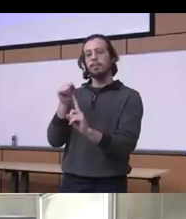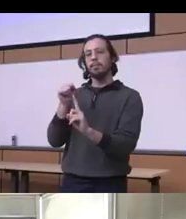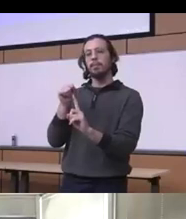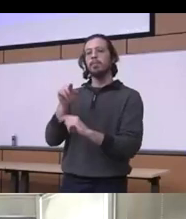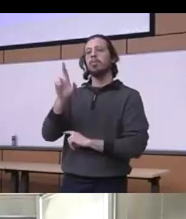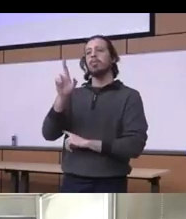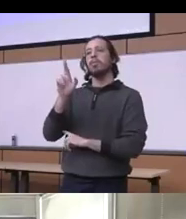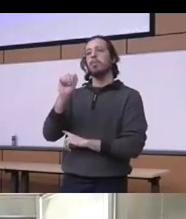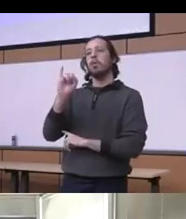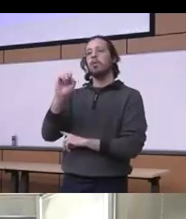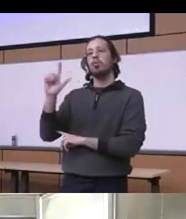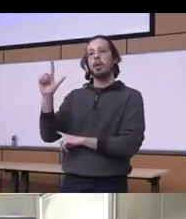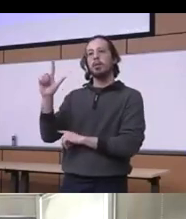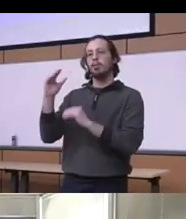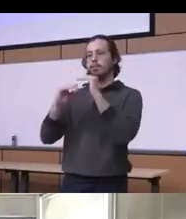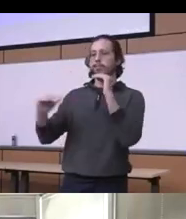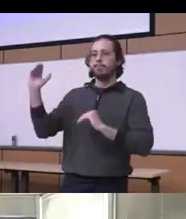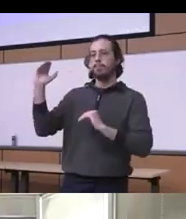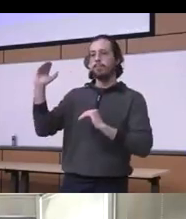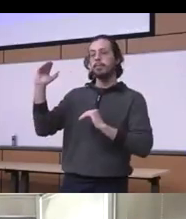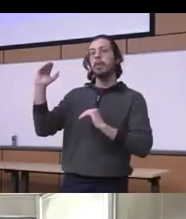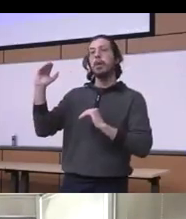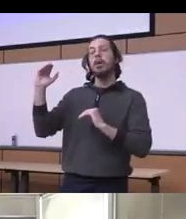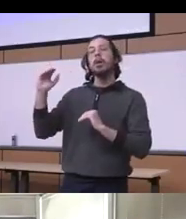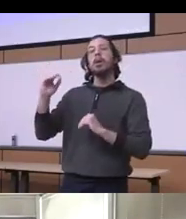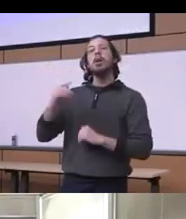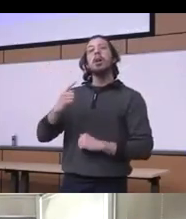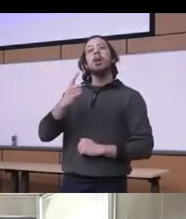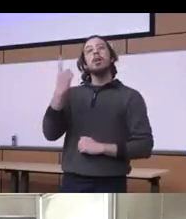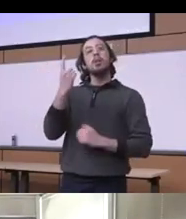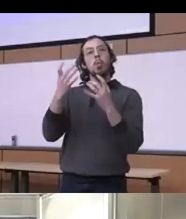inequities that we see and one of the things that I want to mention before I move on here